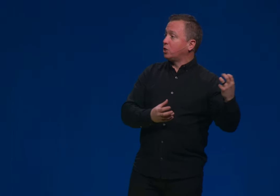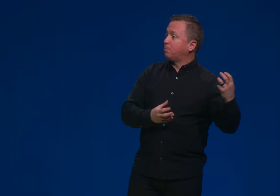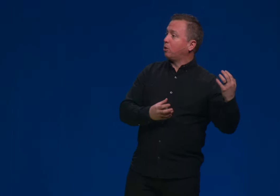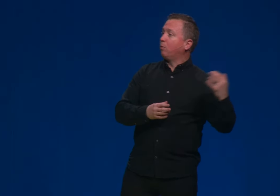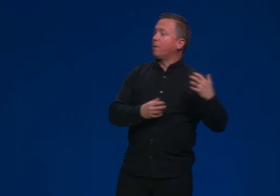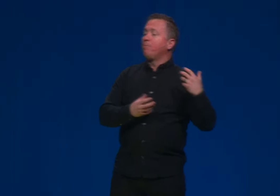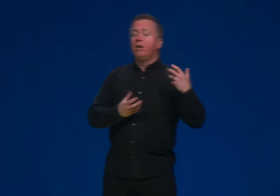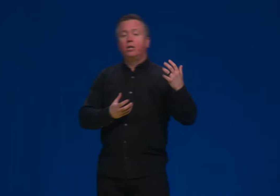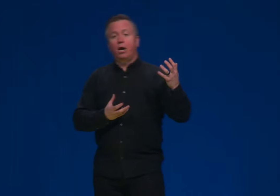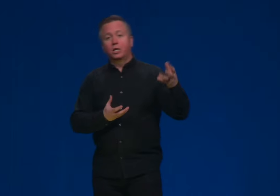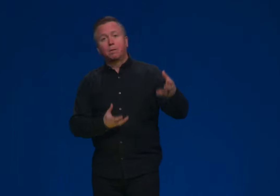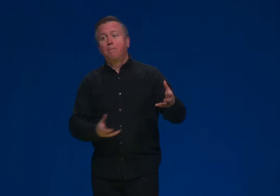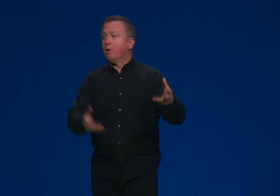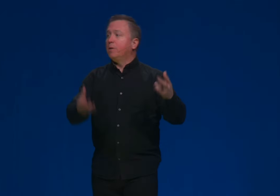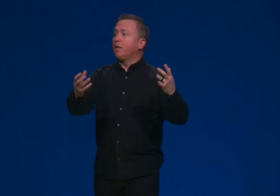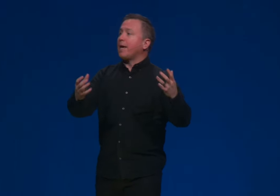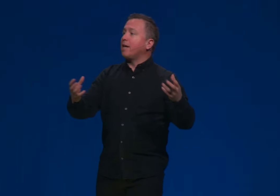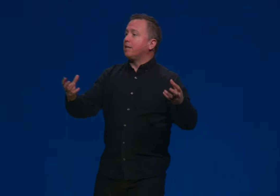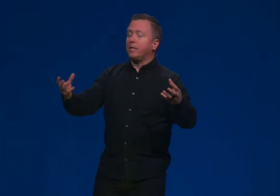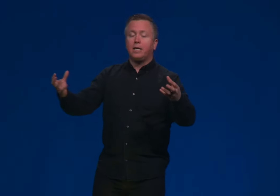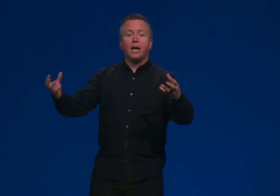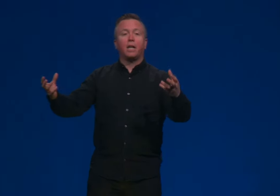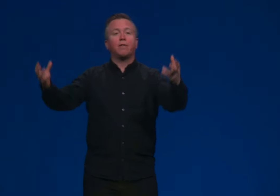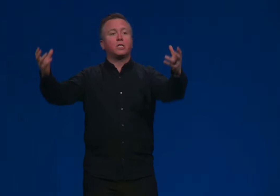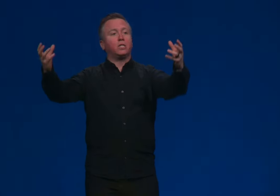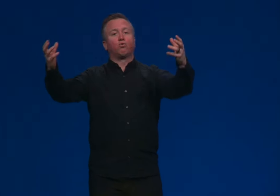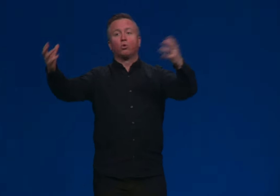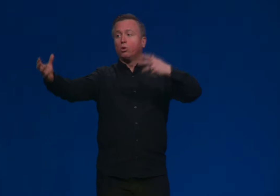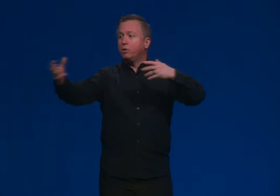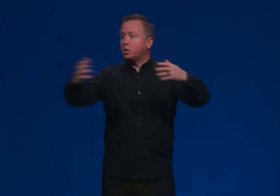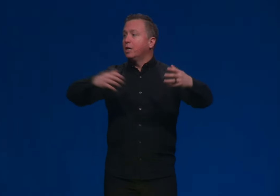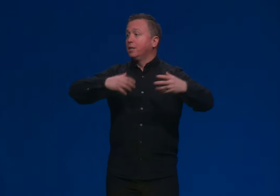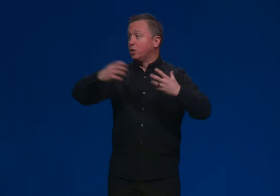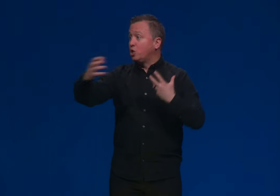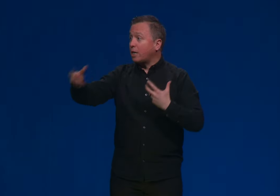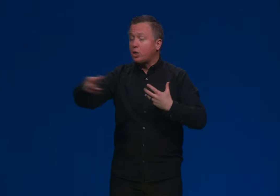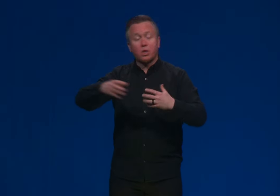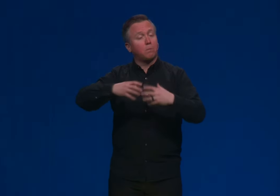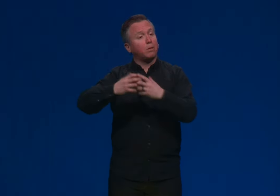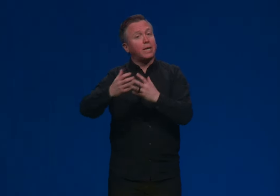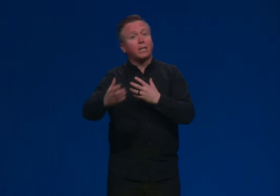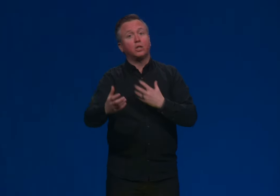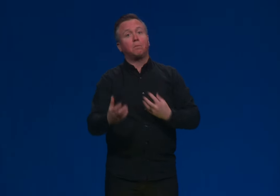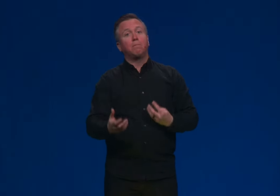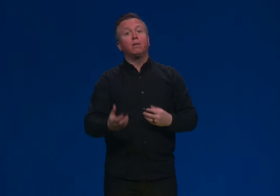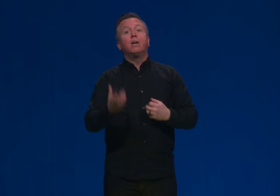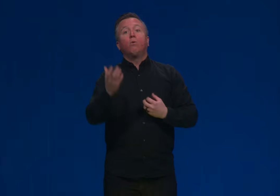Is this book where God's people are in the land and he elevates these rulers, these judges, to protect his people.